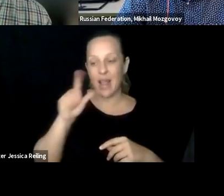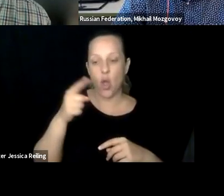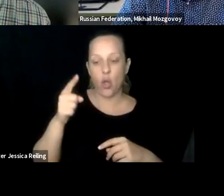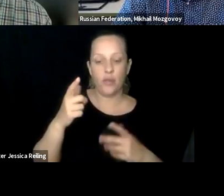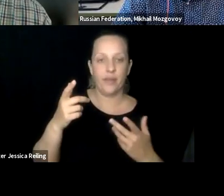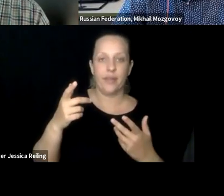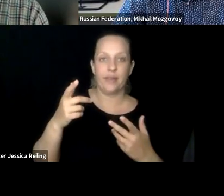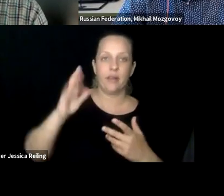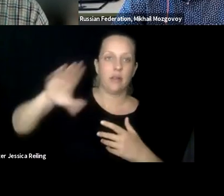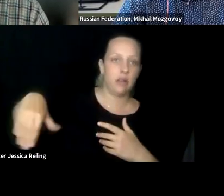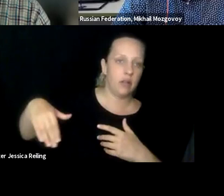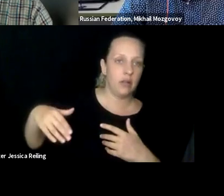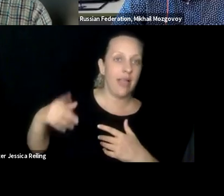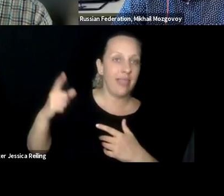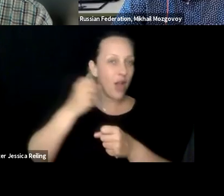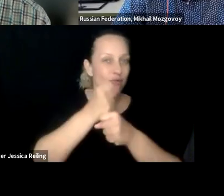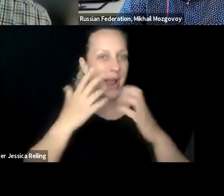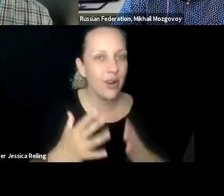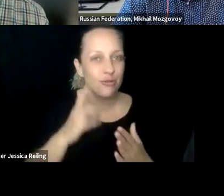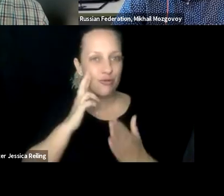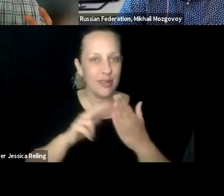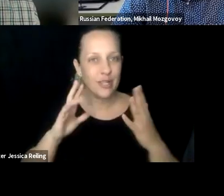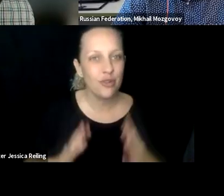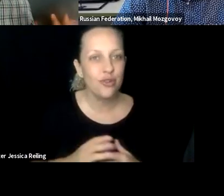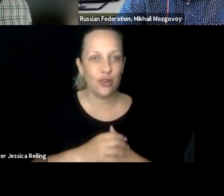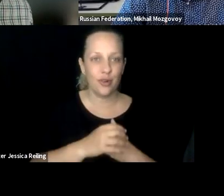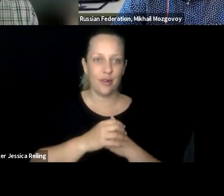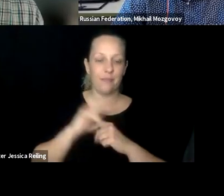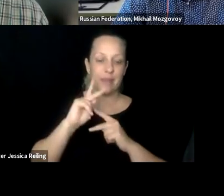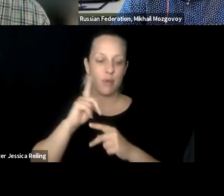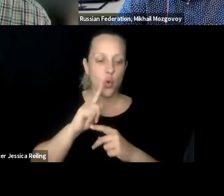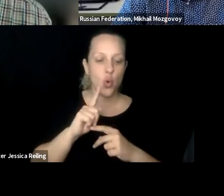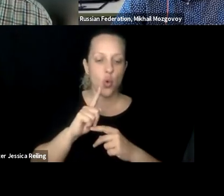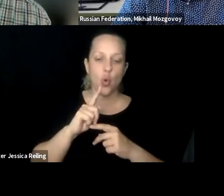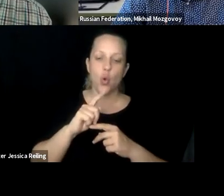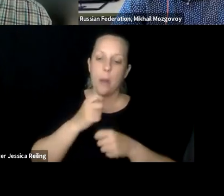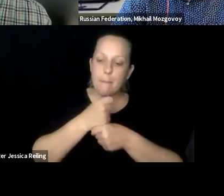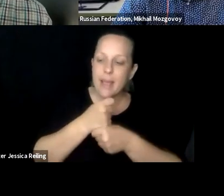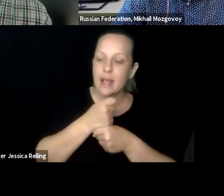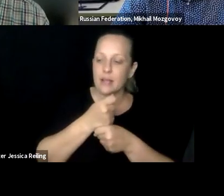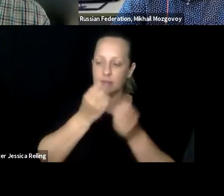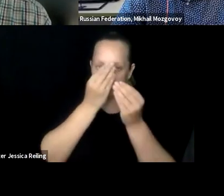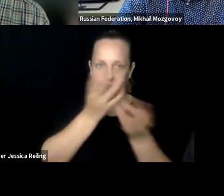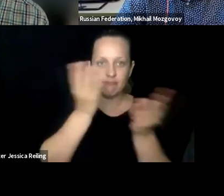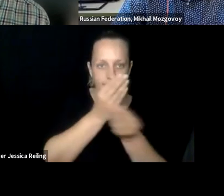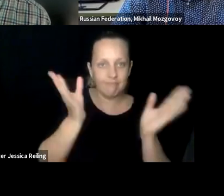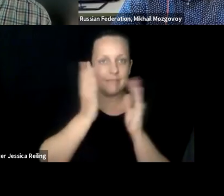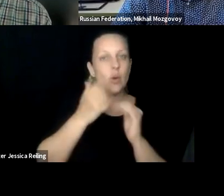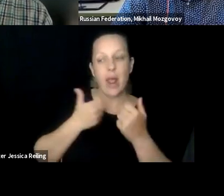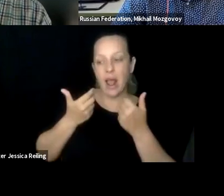everything accessible for students to consume, people with disabilities are not just passive consumers, they are creators. They are researchers,